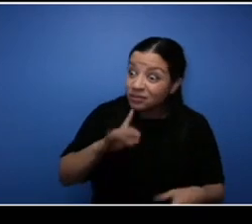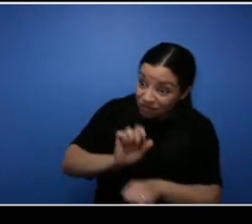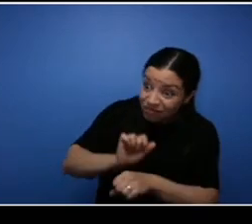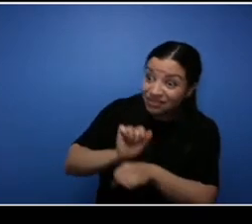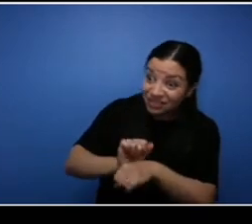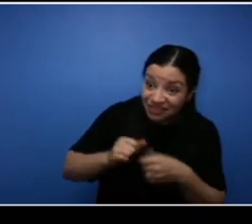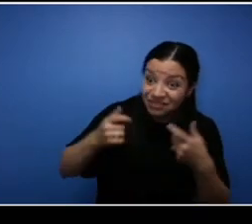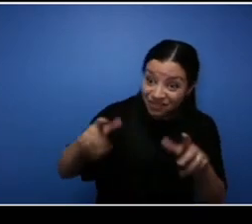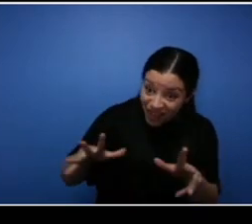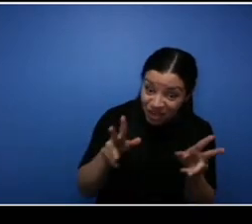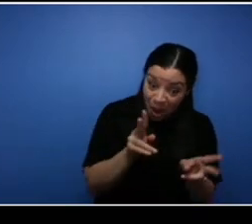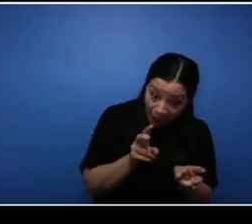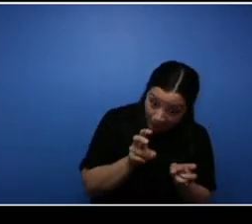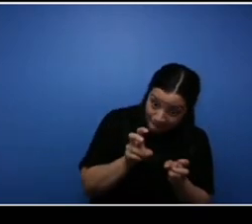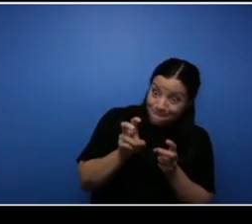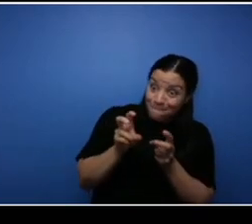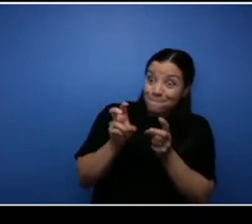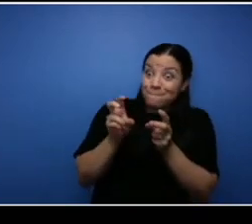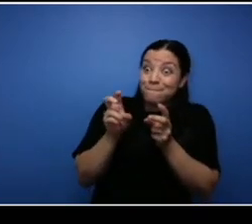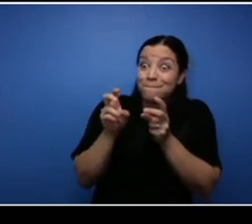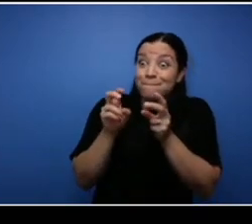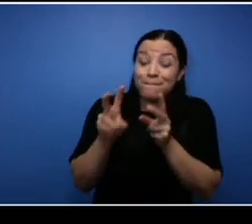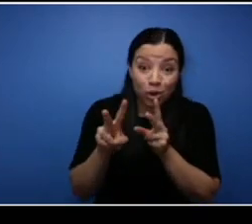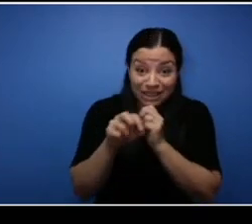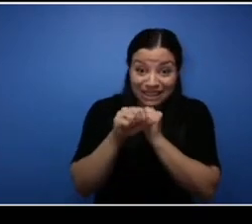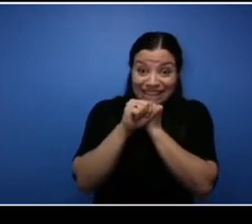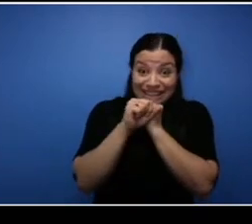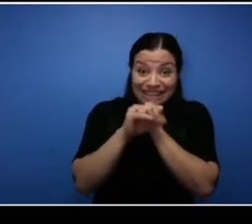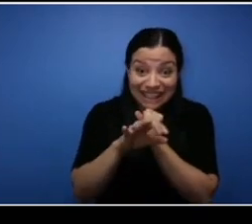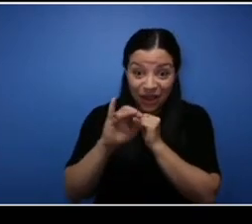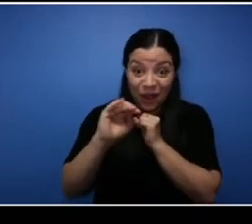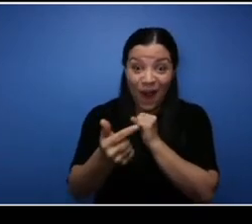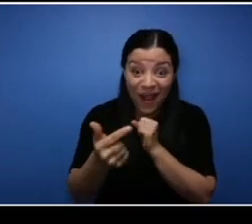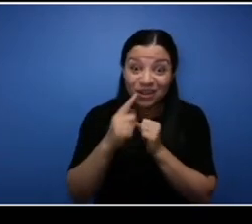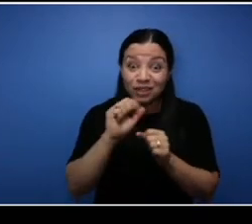as I post it there's no time like for anybody to even you know say something but there it